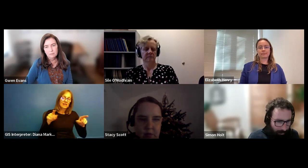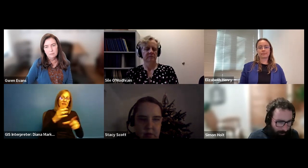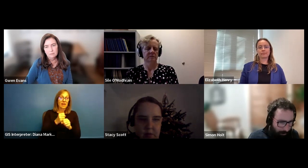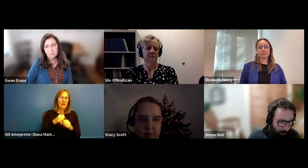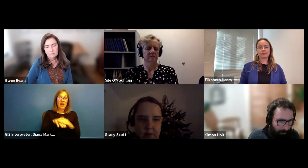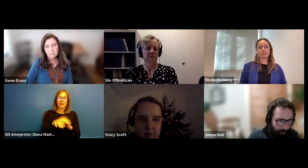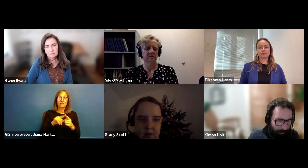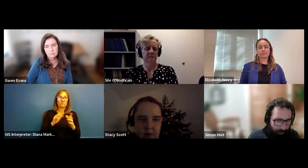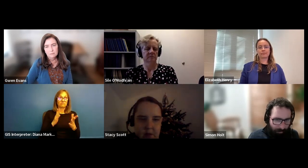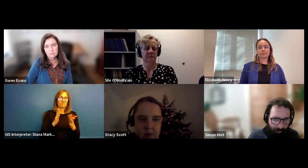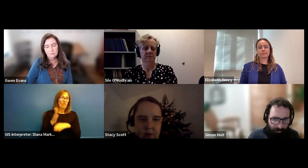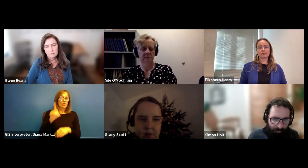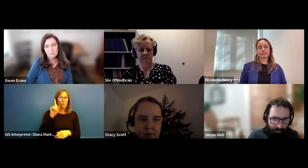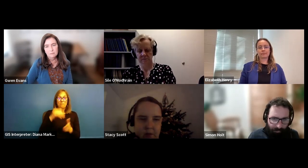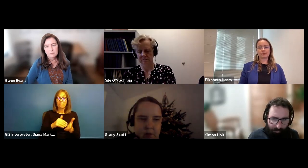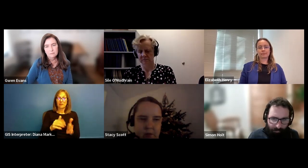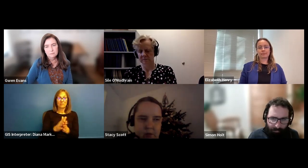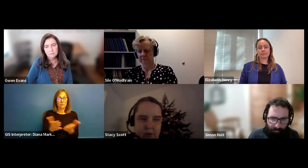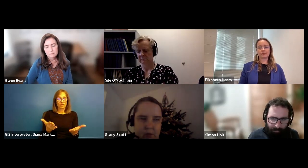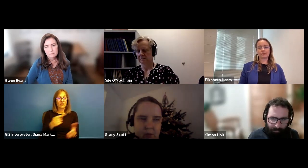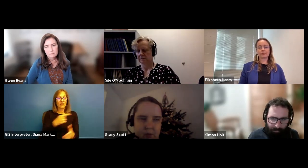Stacy Scott: Um! And they have the legal right to do so.